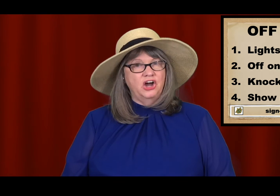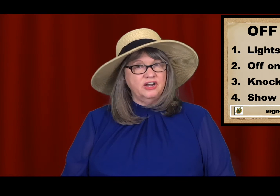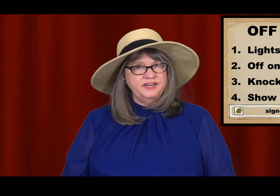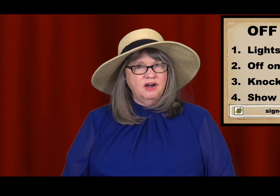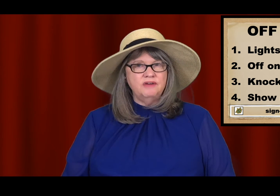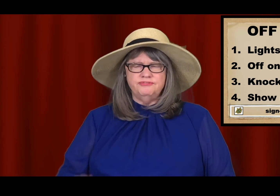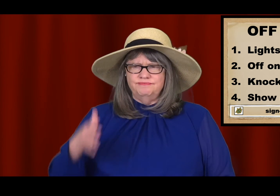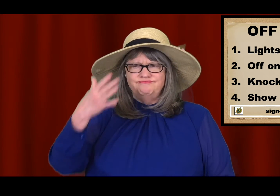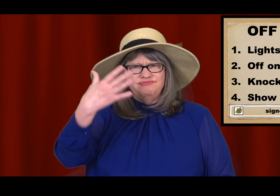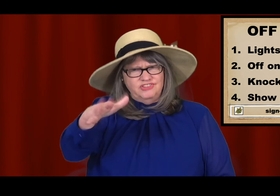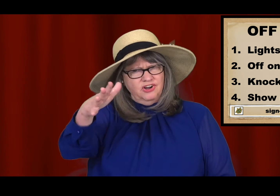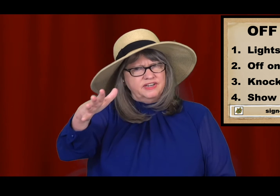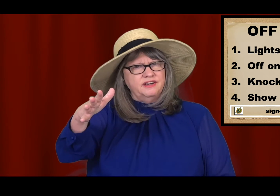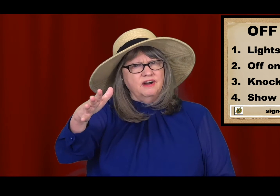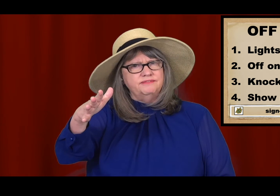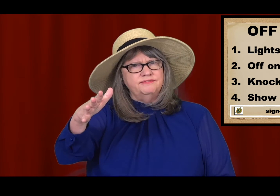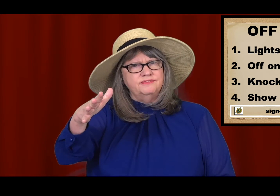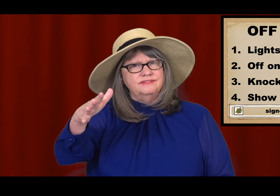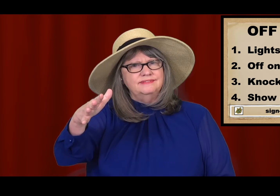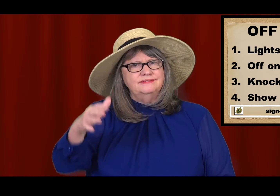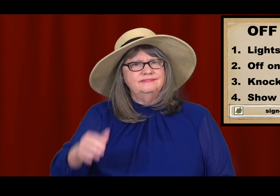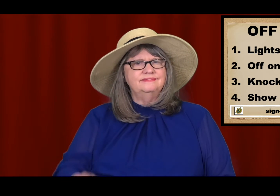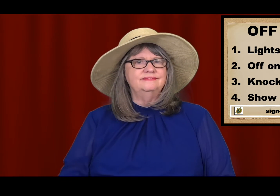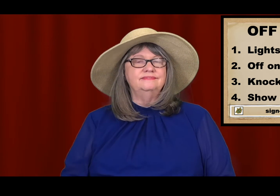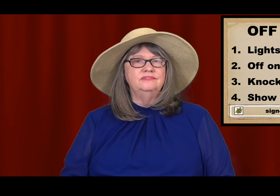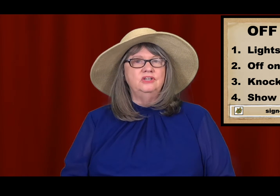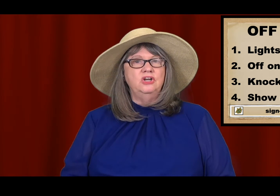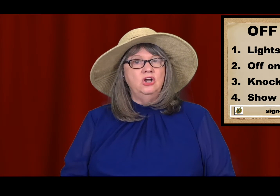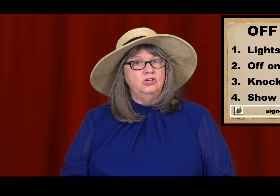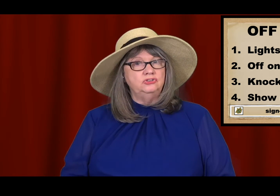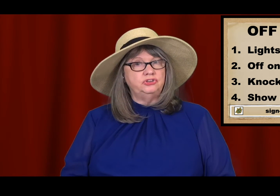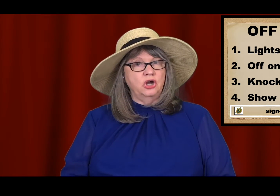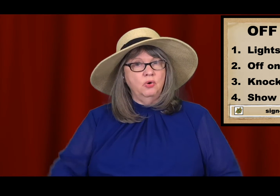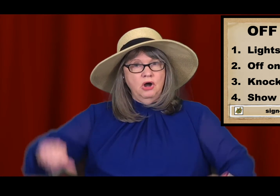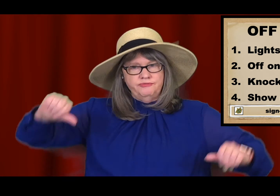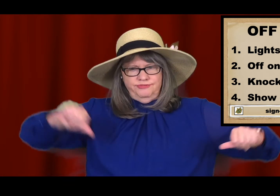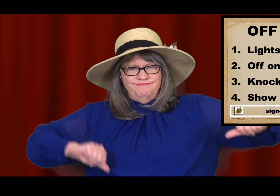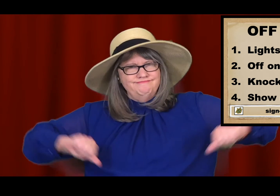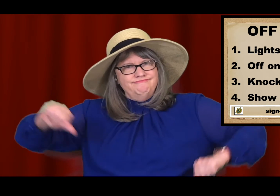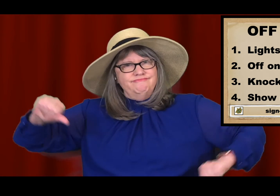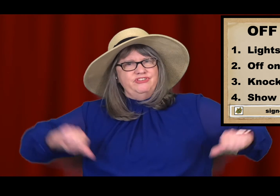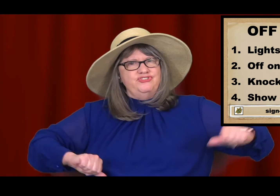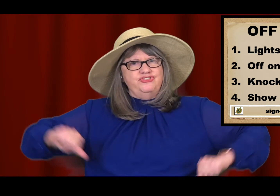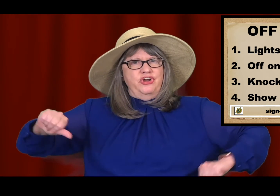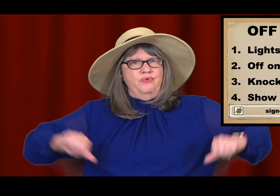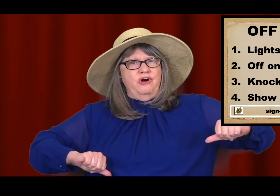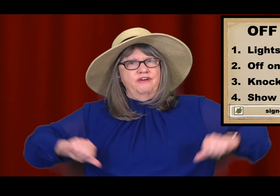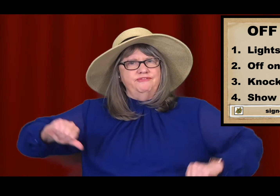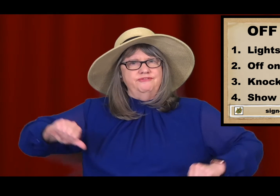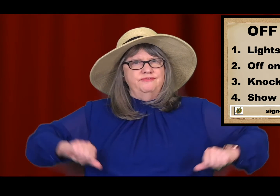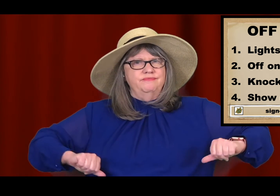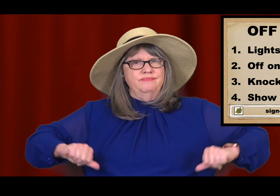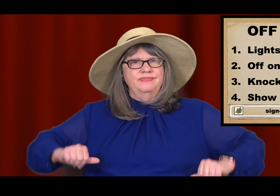KNOCK IT OFF. KNOCK IT OFF. SHOW OFF. SHOW OFF.